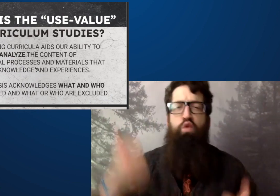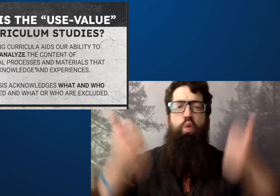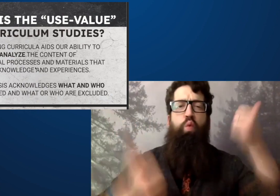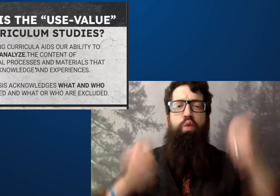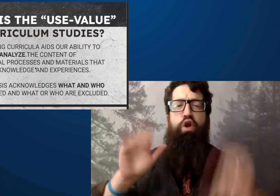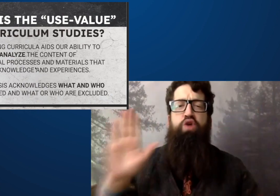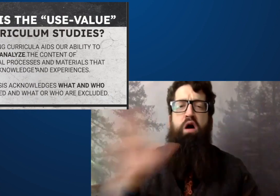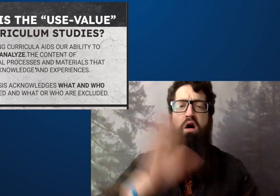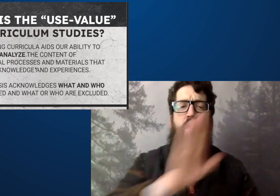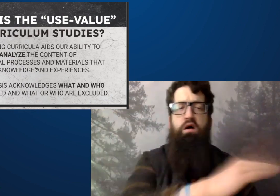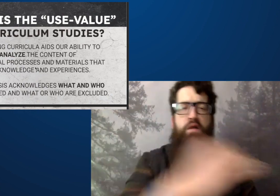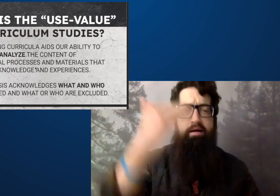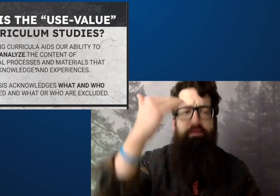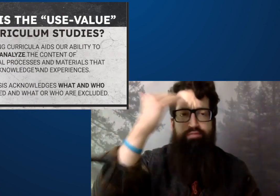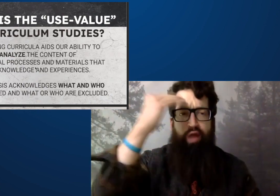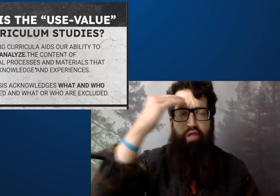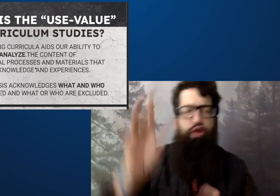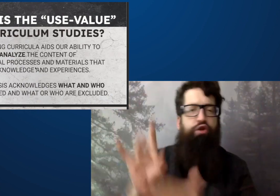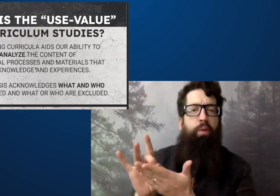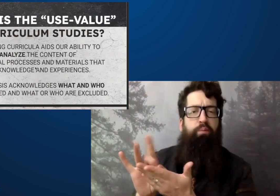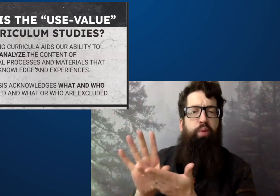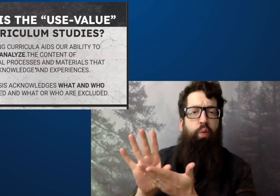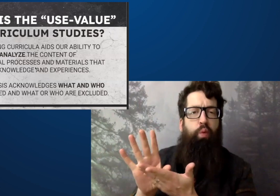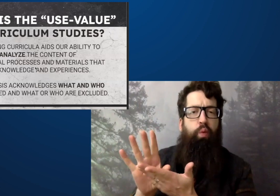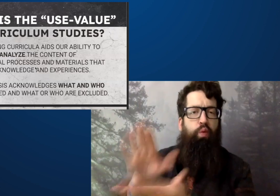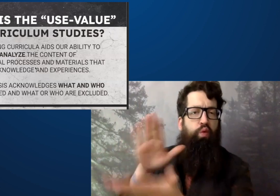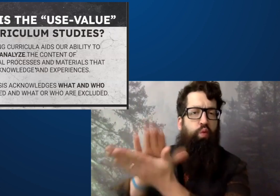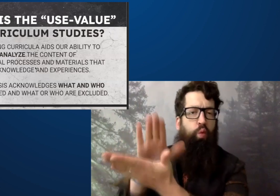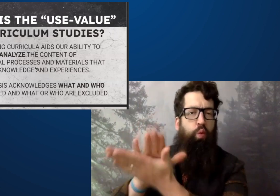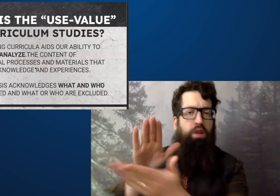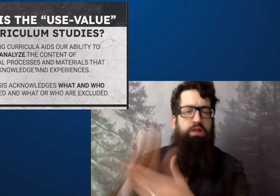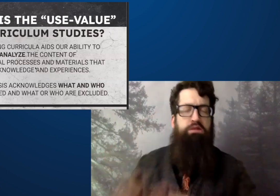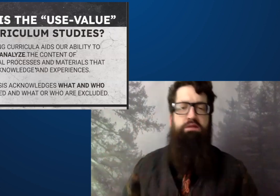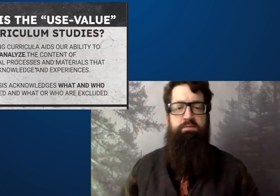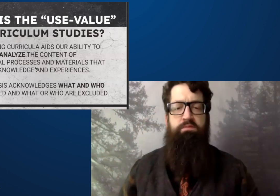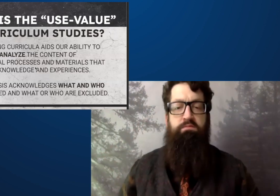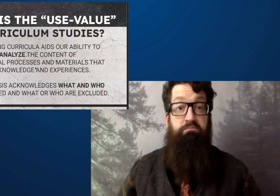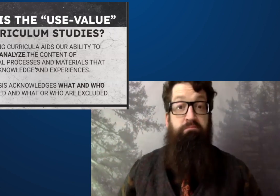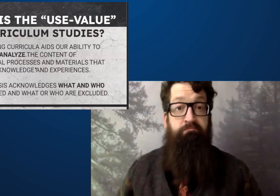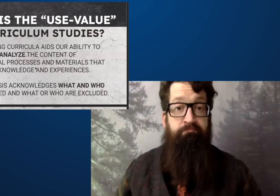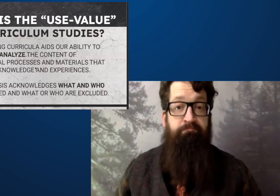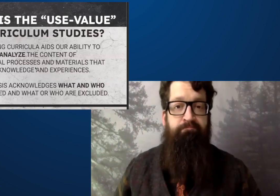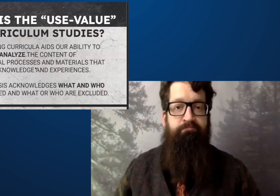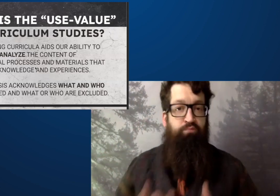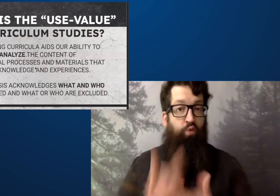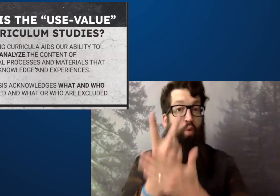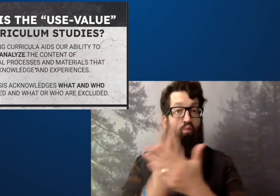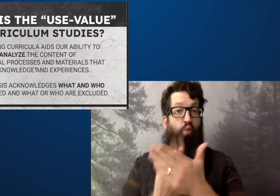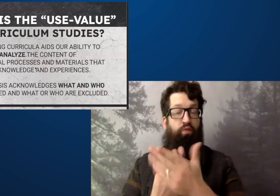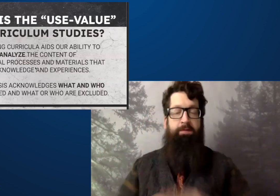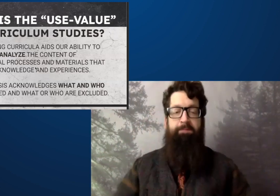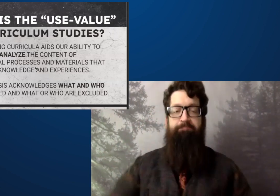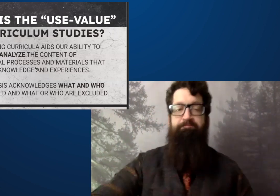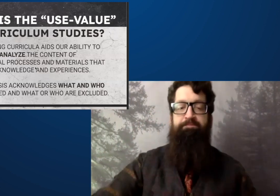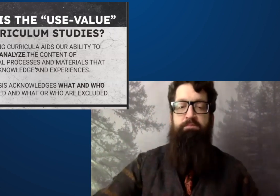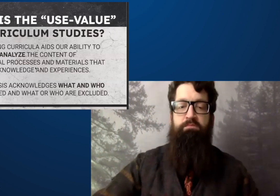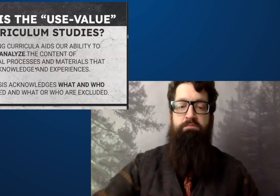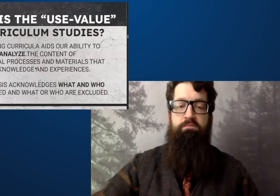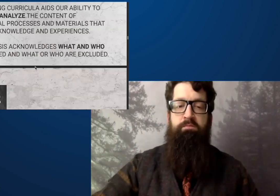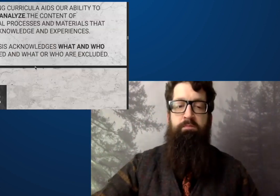of knowledge exchange, which knowledge, which people were left out of this.